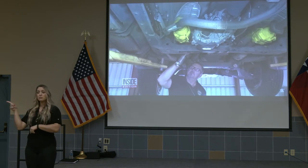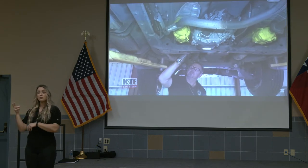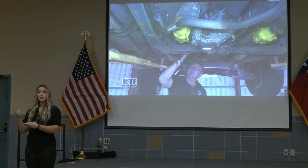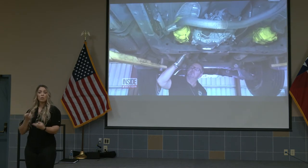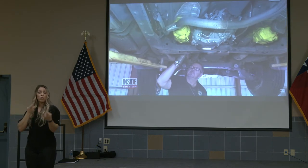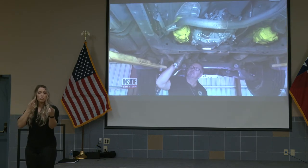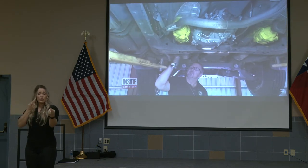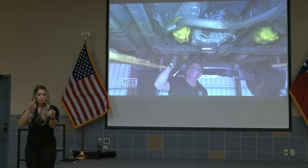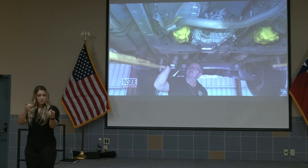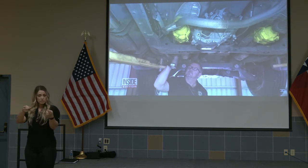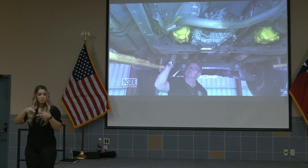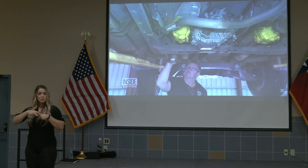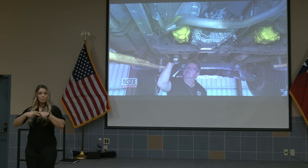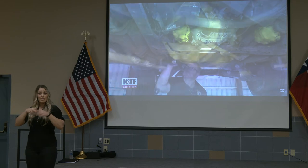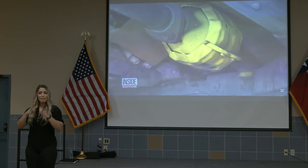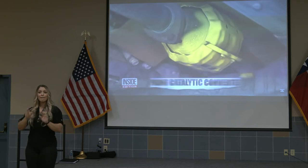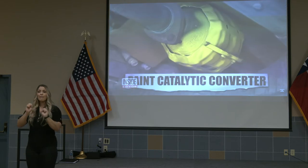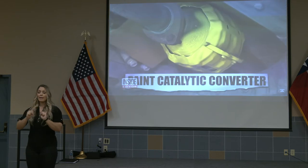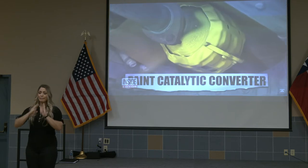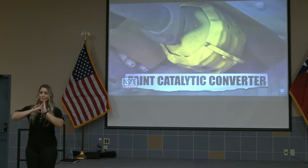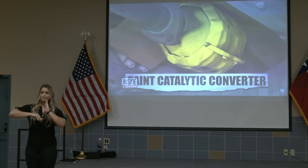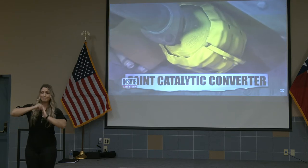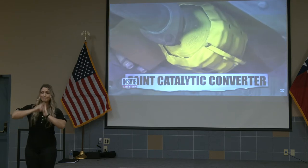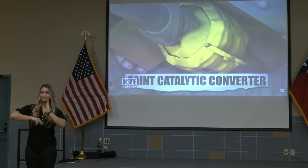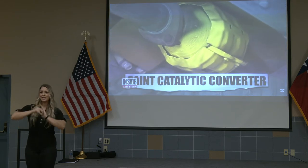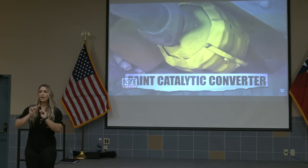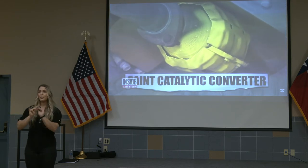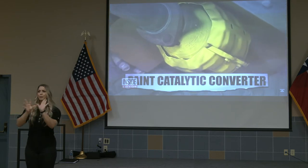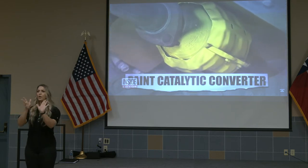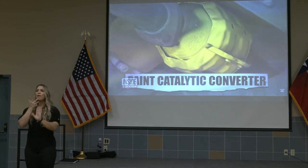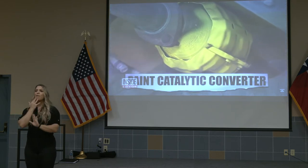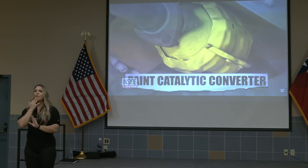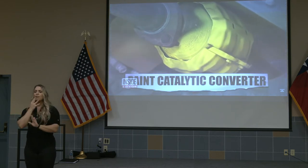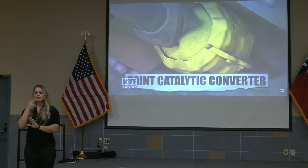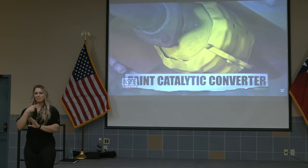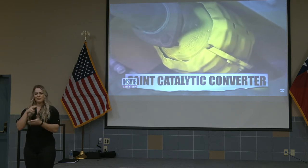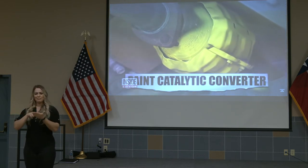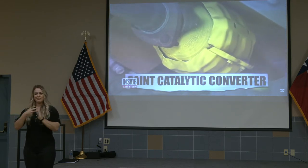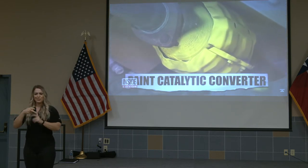mechanic to spray paint it a bright color. This makes it harder for thieves to sell